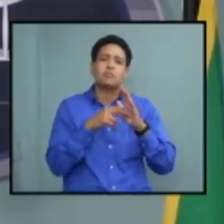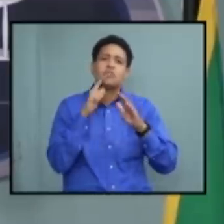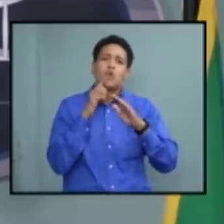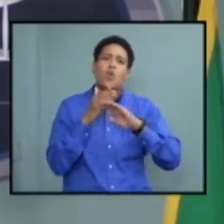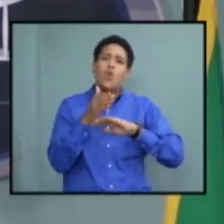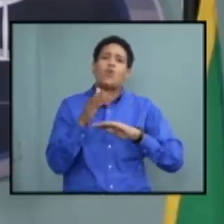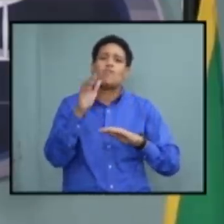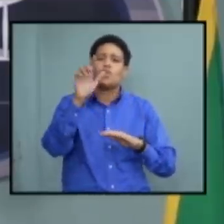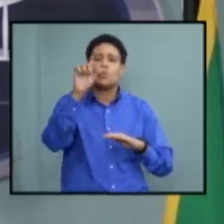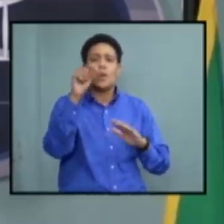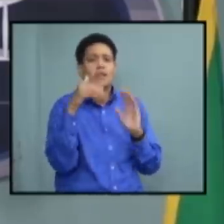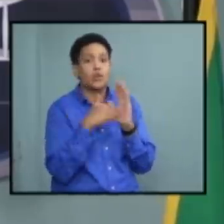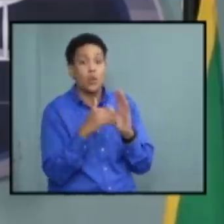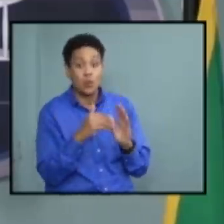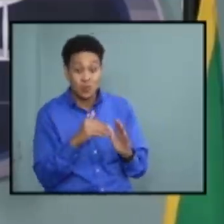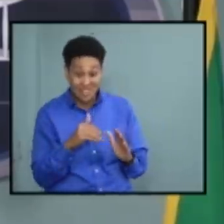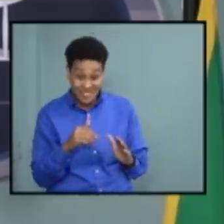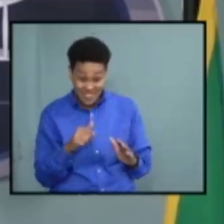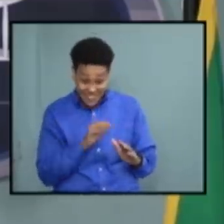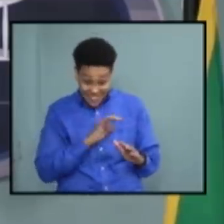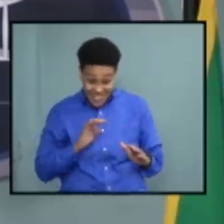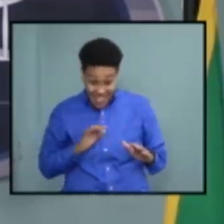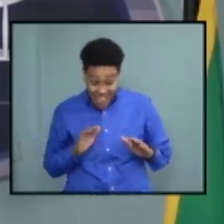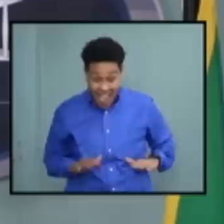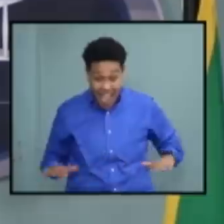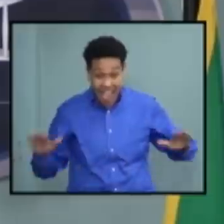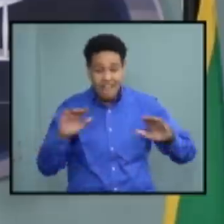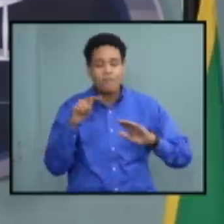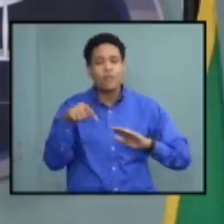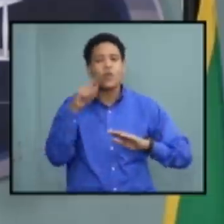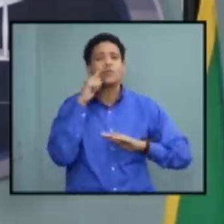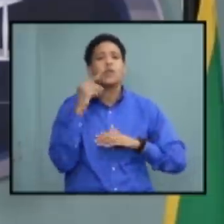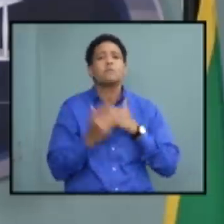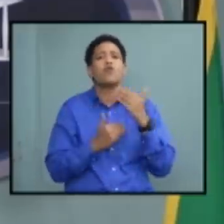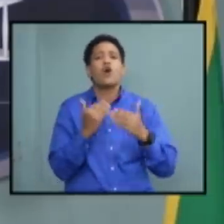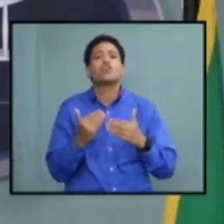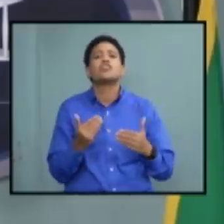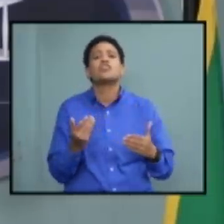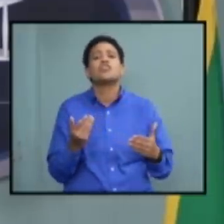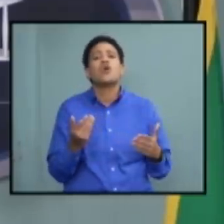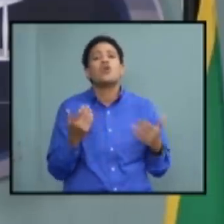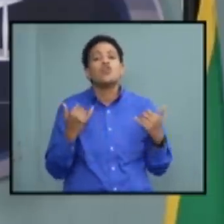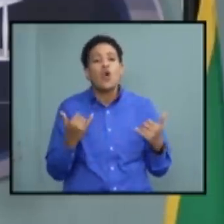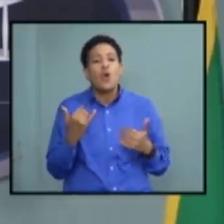employees those will be processed or are being processed now and we're having an